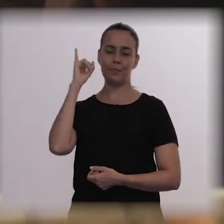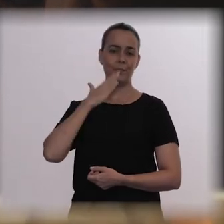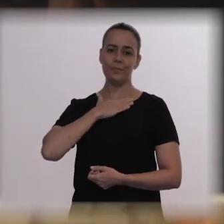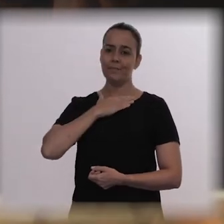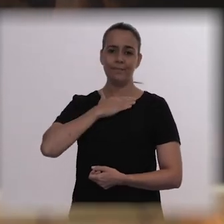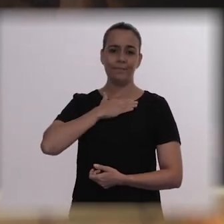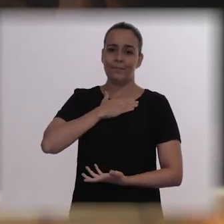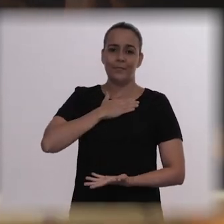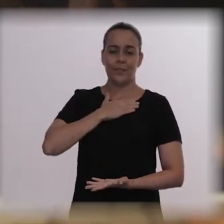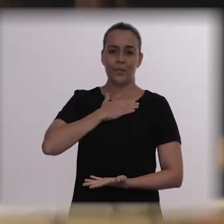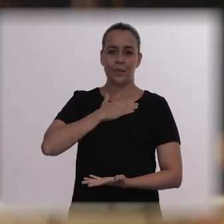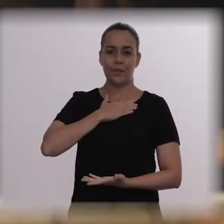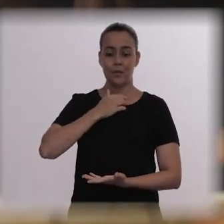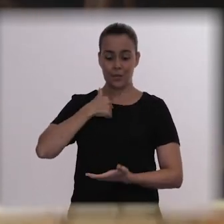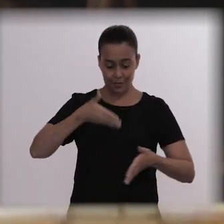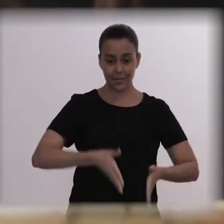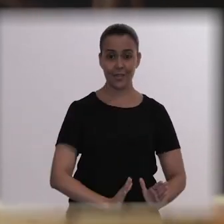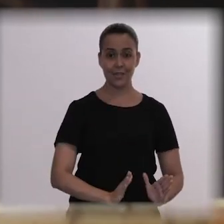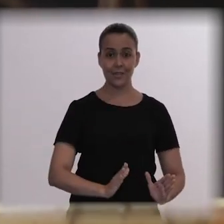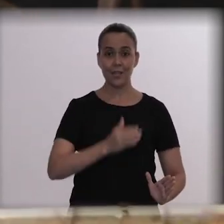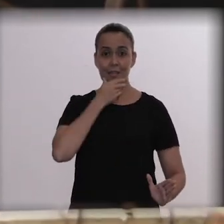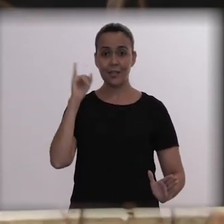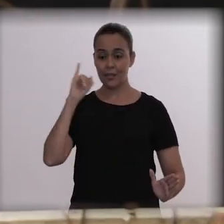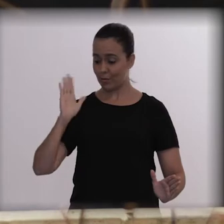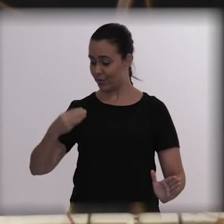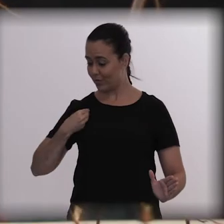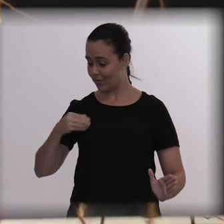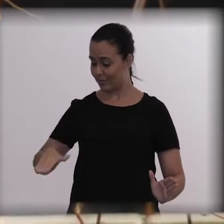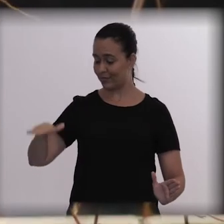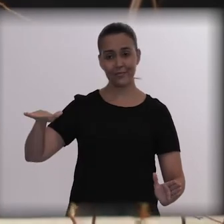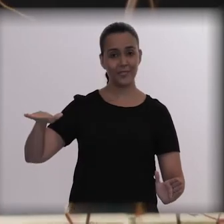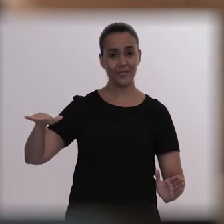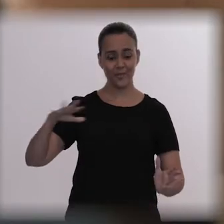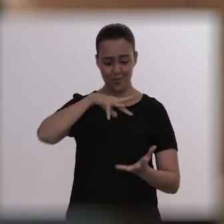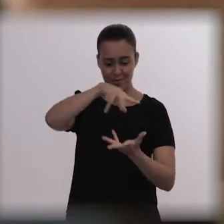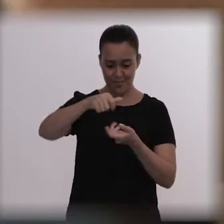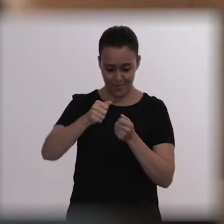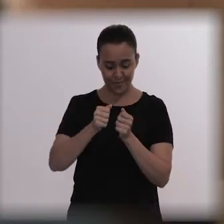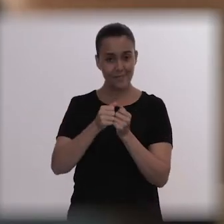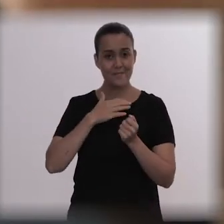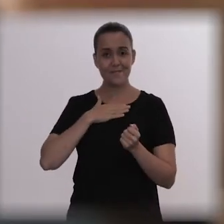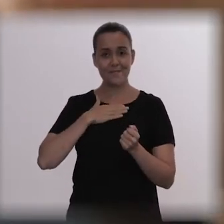and when I was born he already existed. So, he was part of the world I knew. We were very close.